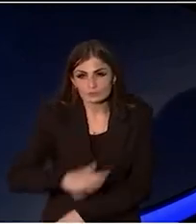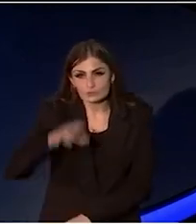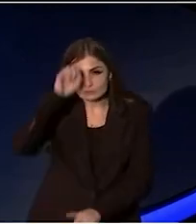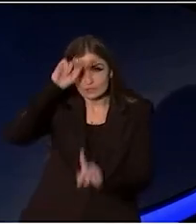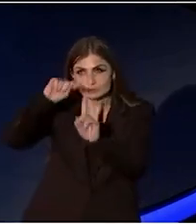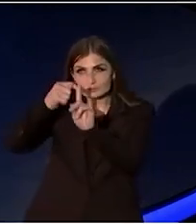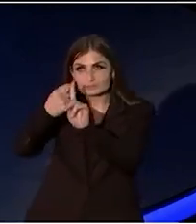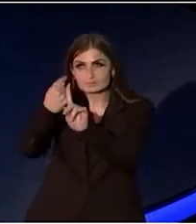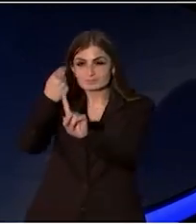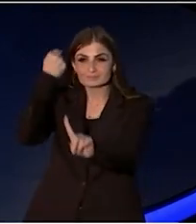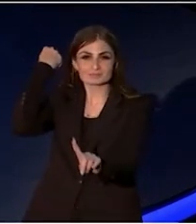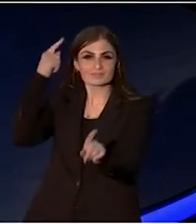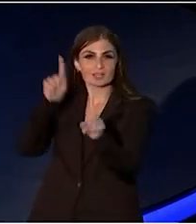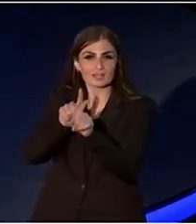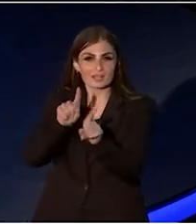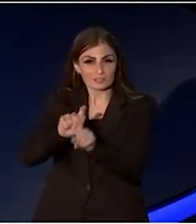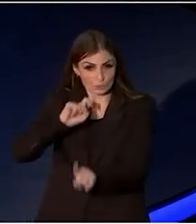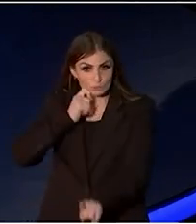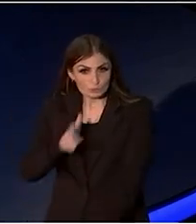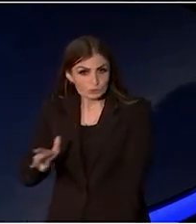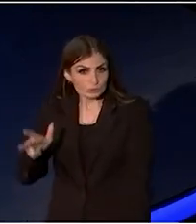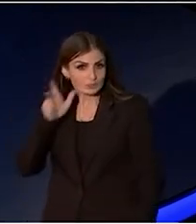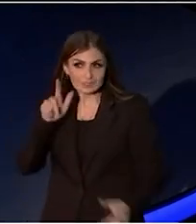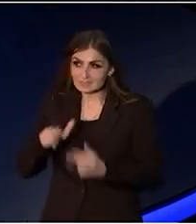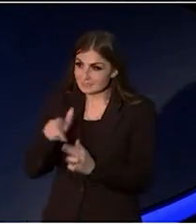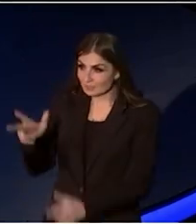And would you have listened to that song if I sang it for you then?